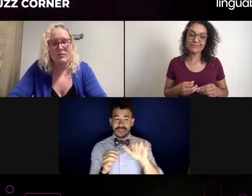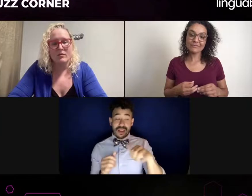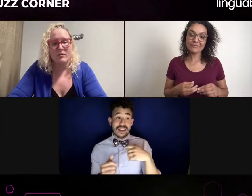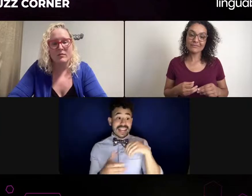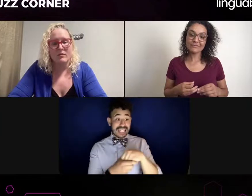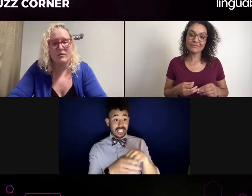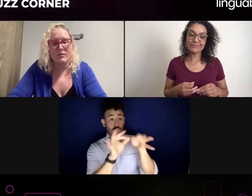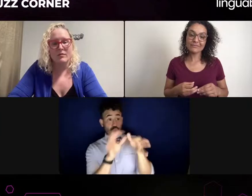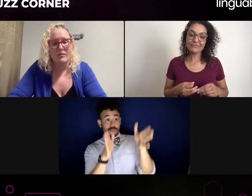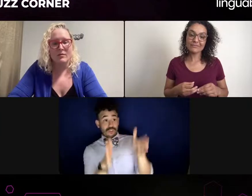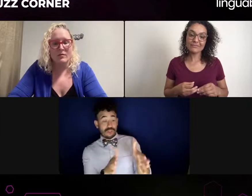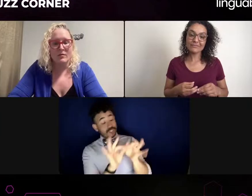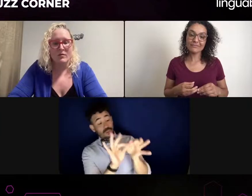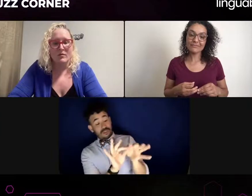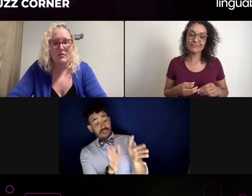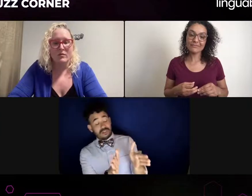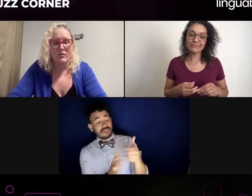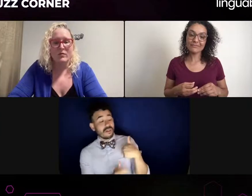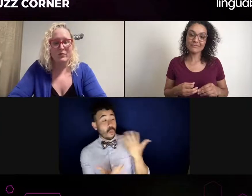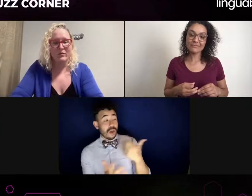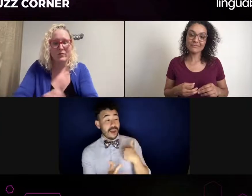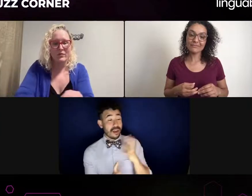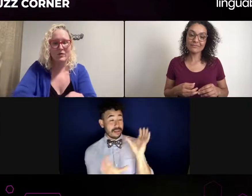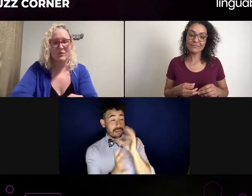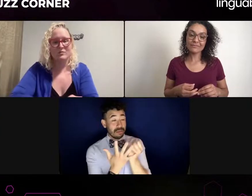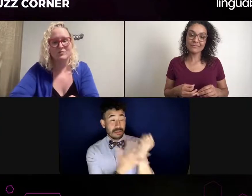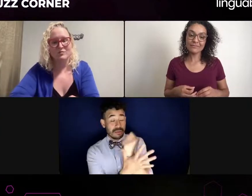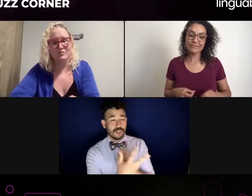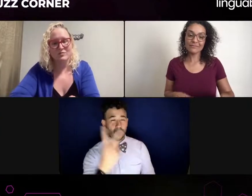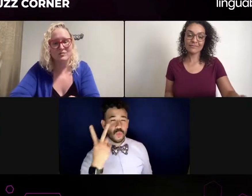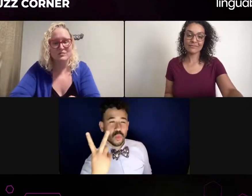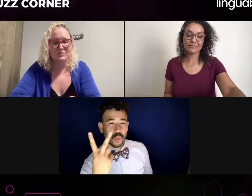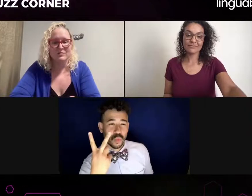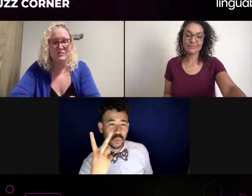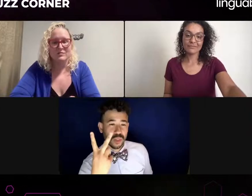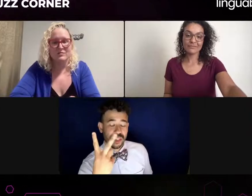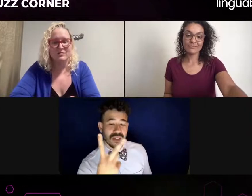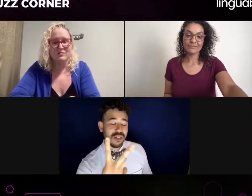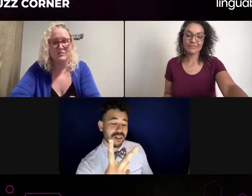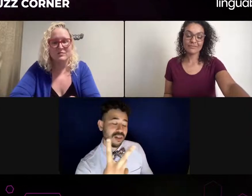There's so much to talk about and to delve into, but I know the audience probably has a lot of questions. Hopefully they do.